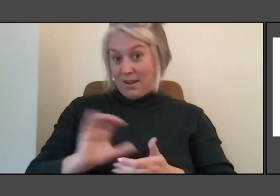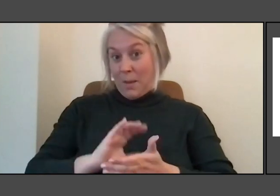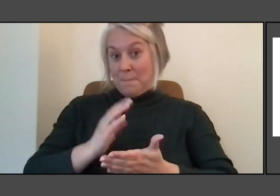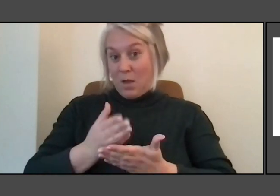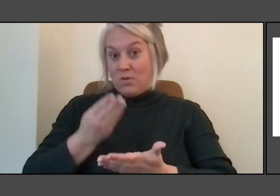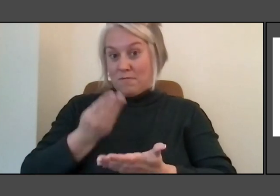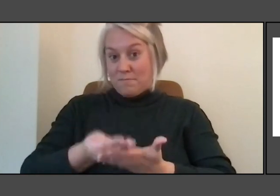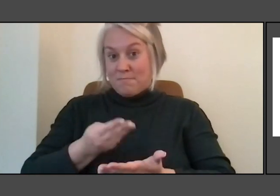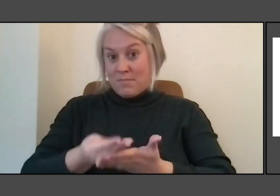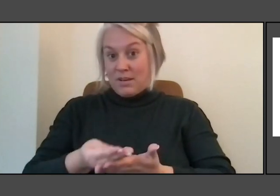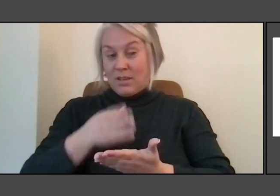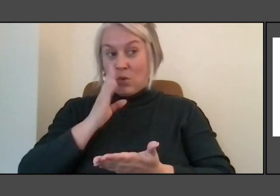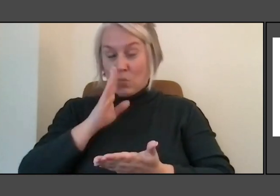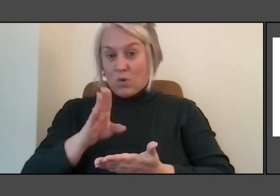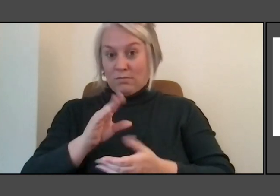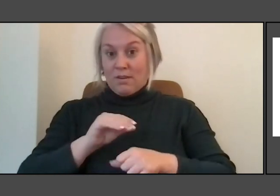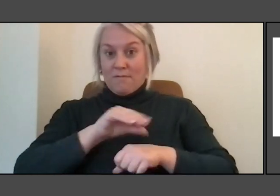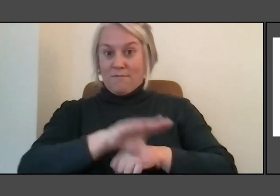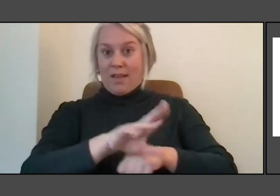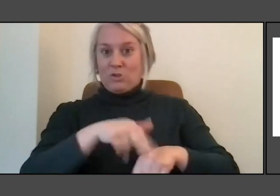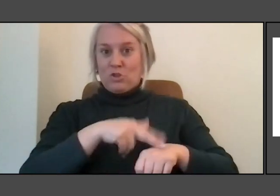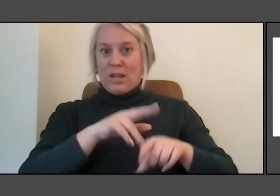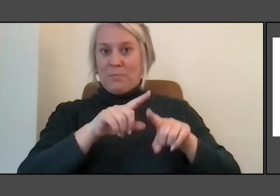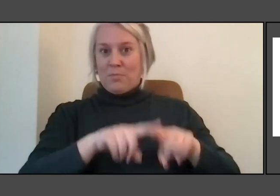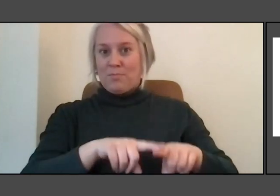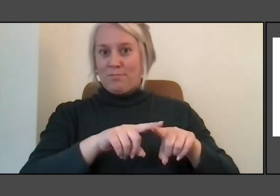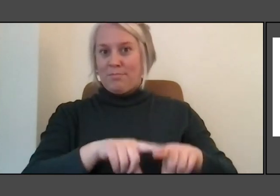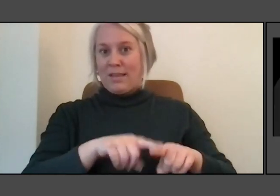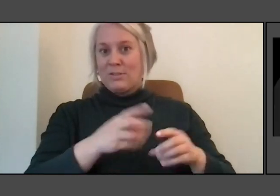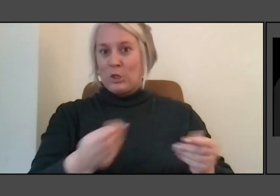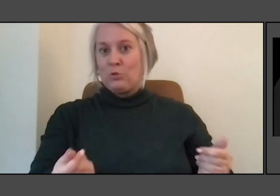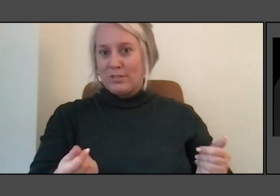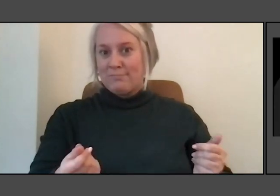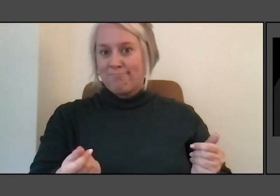which would save biodiversity and significantly reduce emissions.